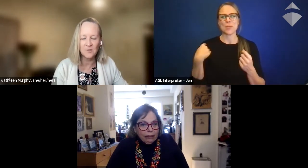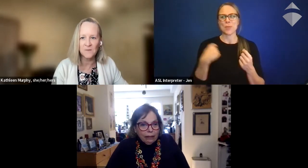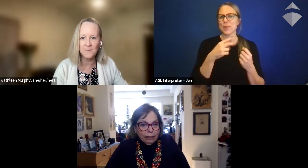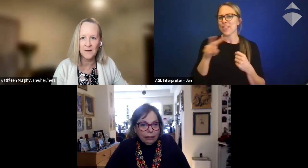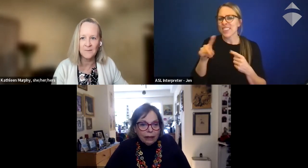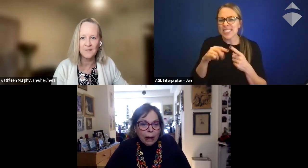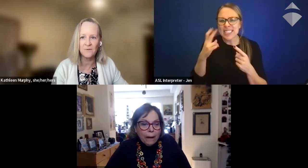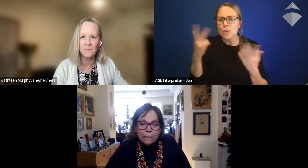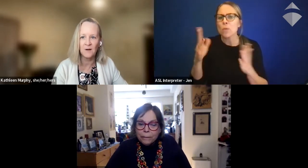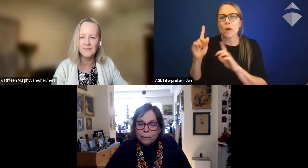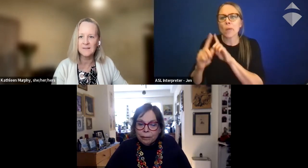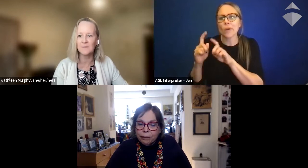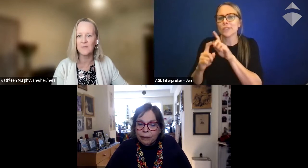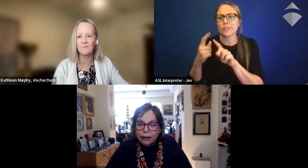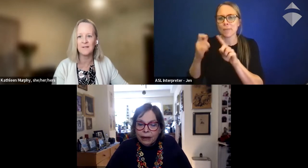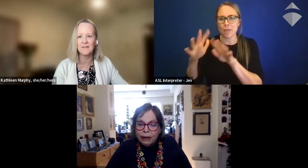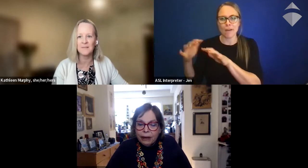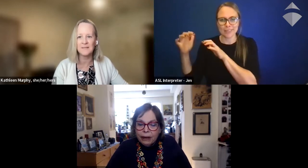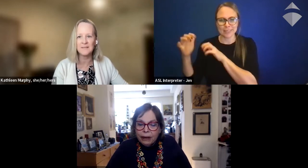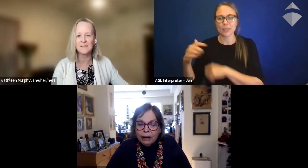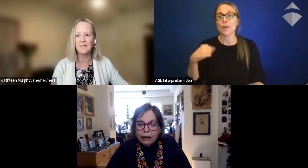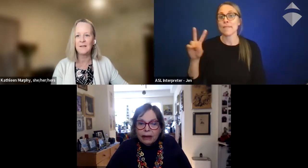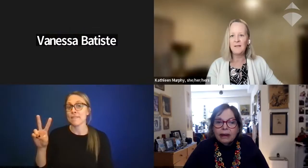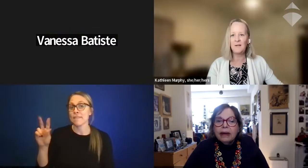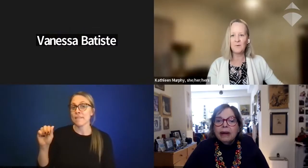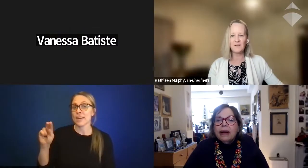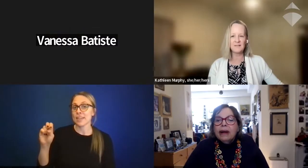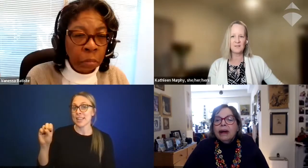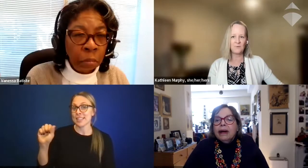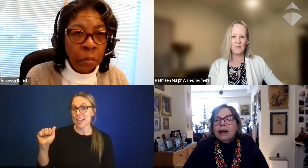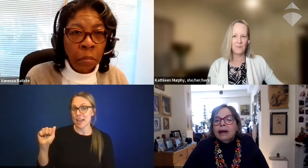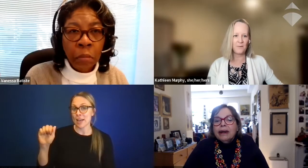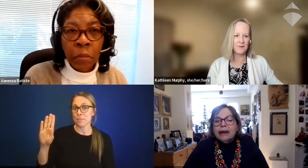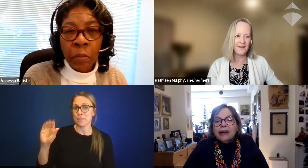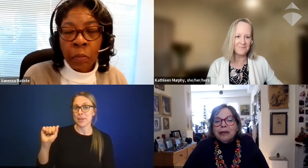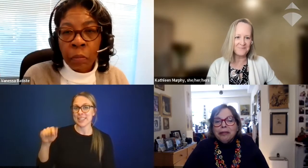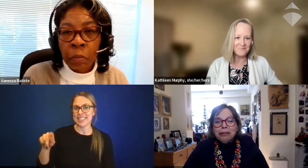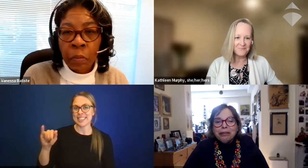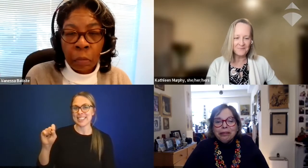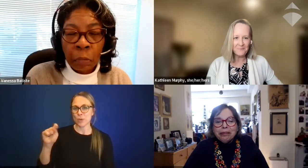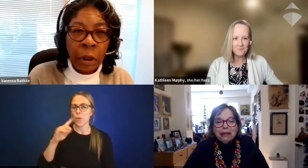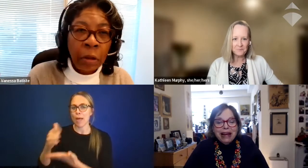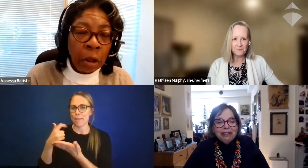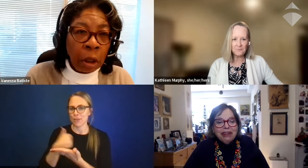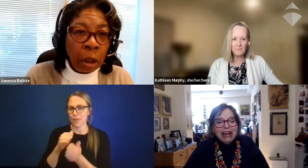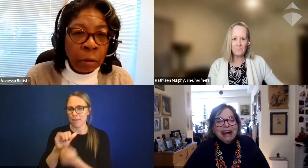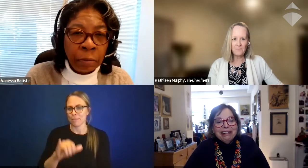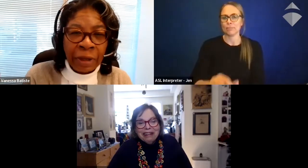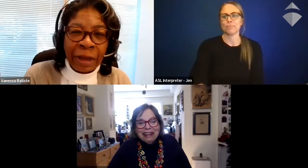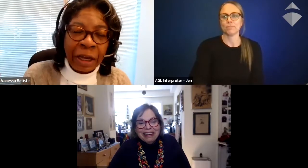of questions might be coming in from the audience and we have Vanessa Batiste here with us to help out with that. Hey Vanessa.